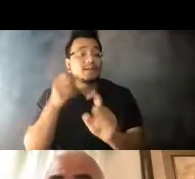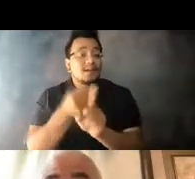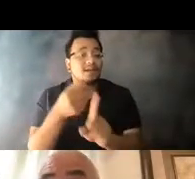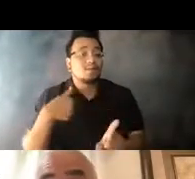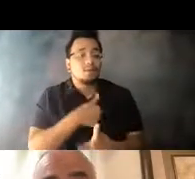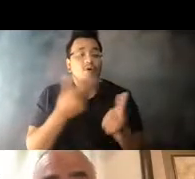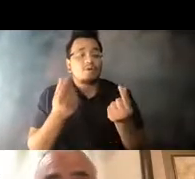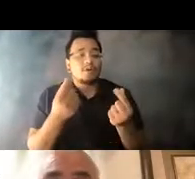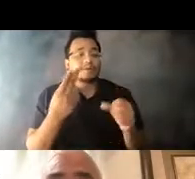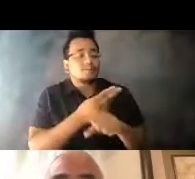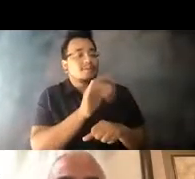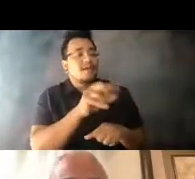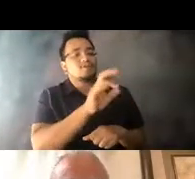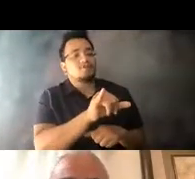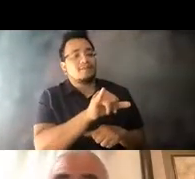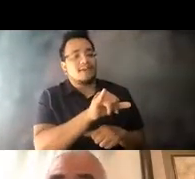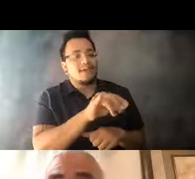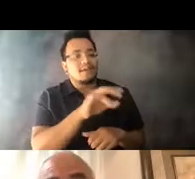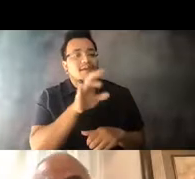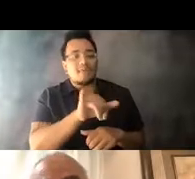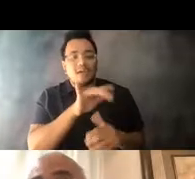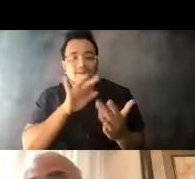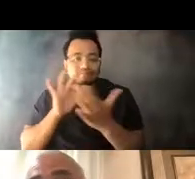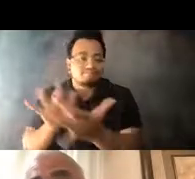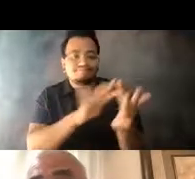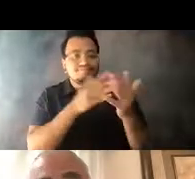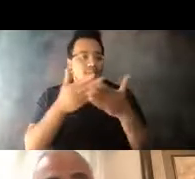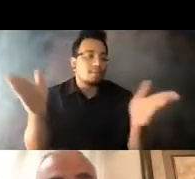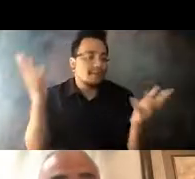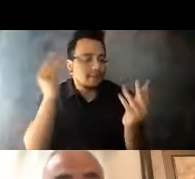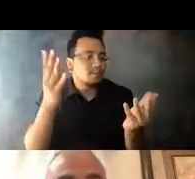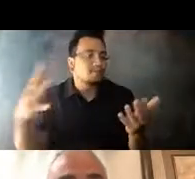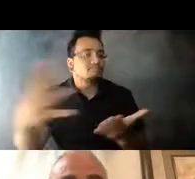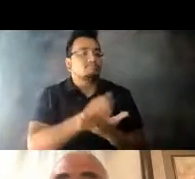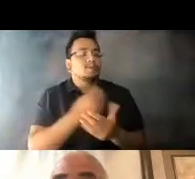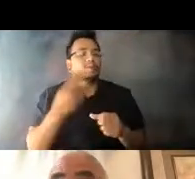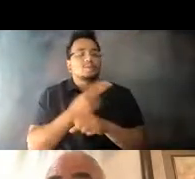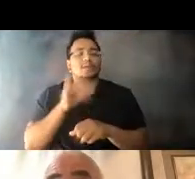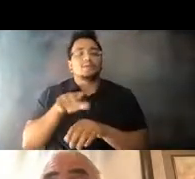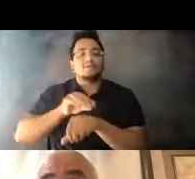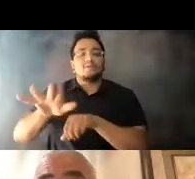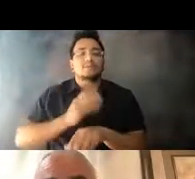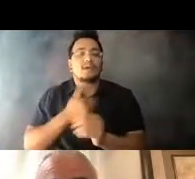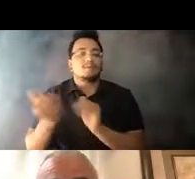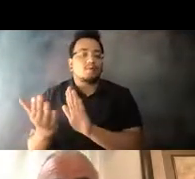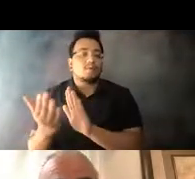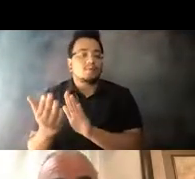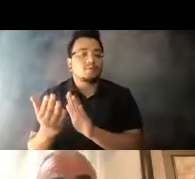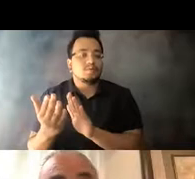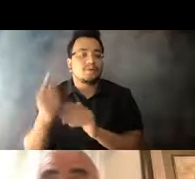14:36:25 that plan and the things we've learned to influence our approach to how we provided particularly metro bus service at the height of the